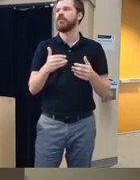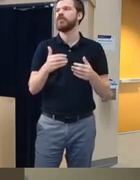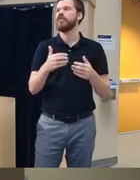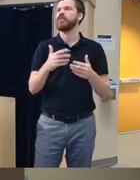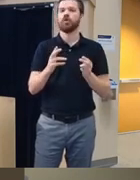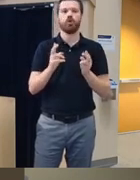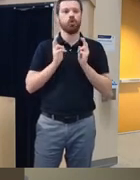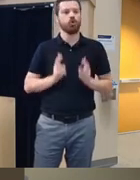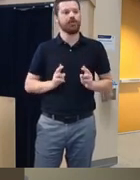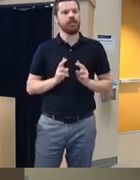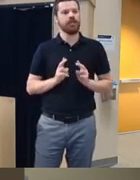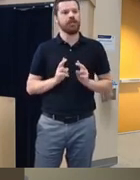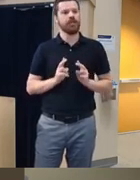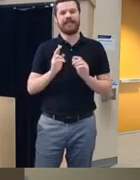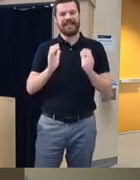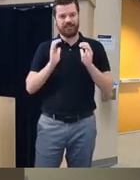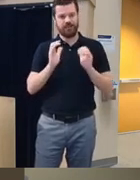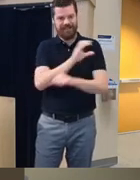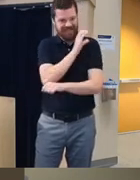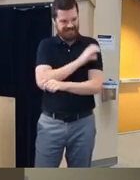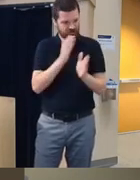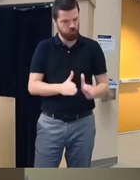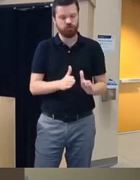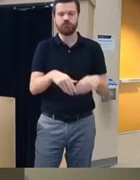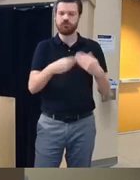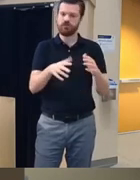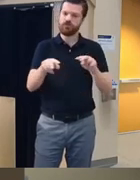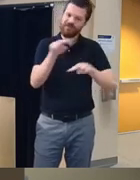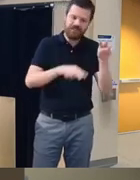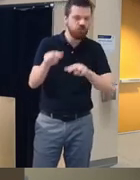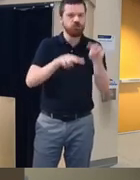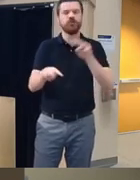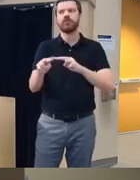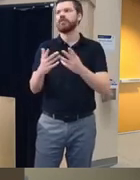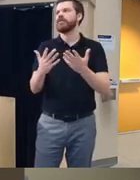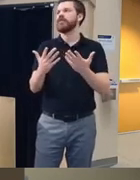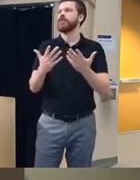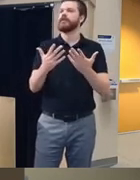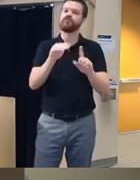clinician with all the supervision you're having them you're giving them like reminder sheets on